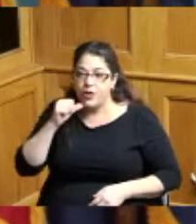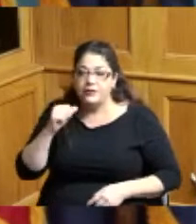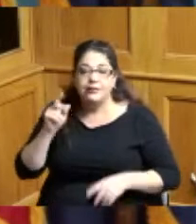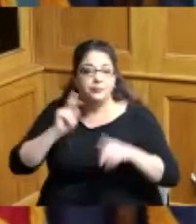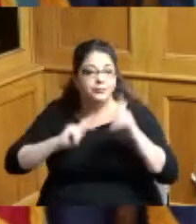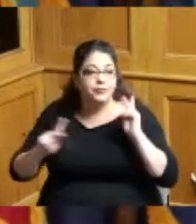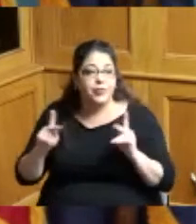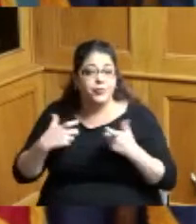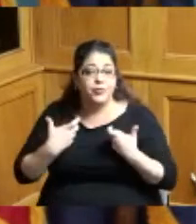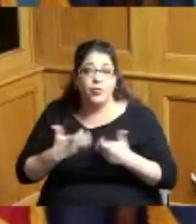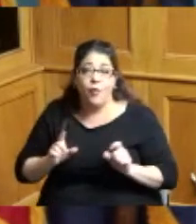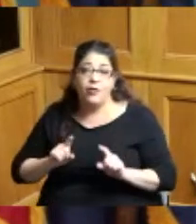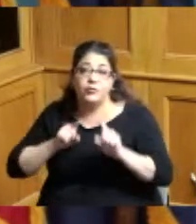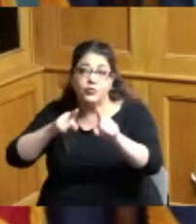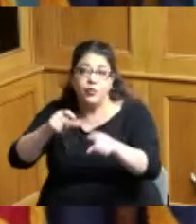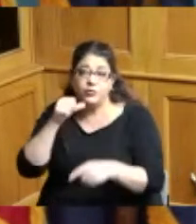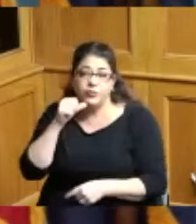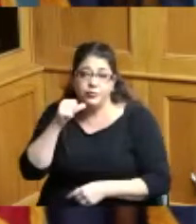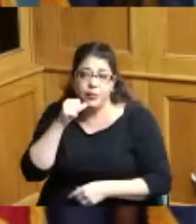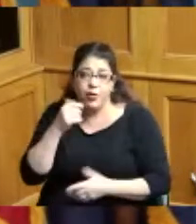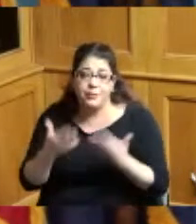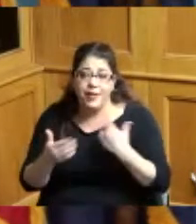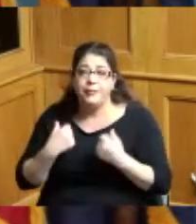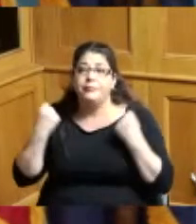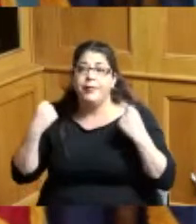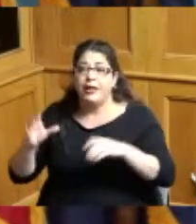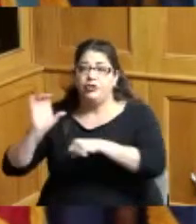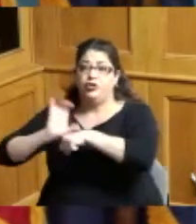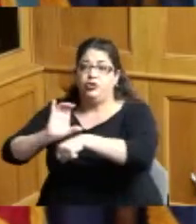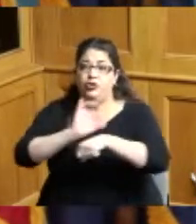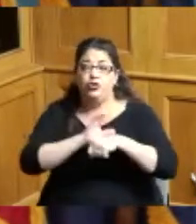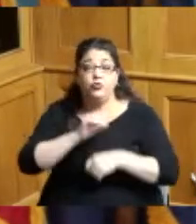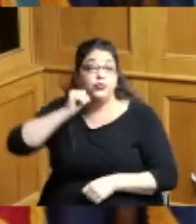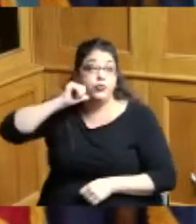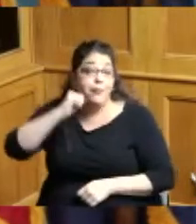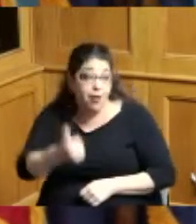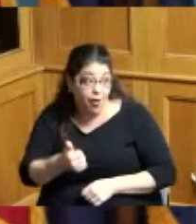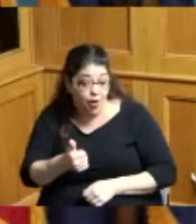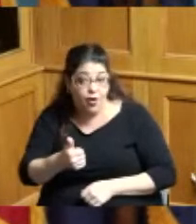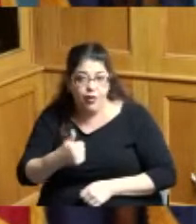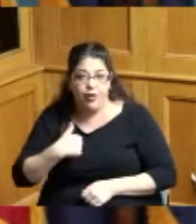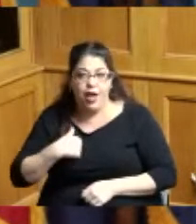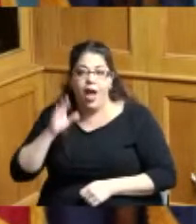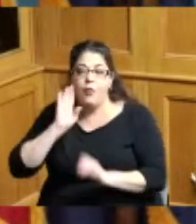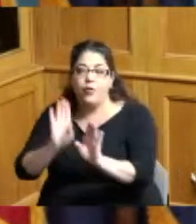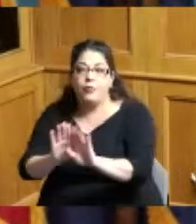not want to go to a bar so there are churches in fact tomorrow I'll be kicking off a senior citizen